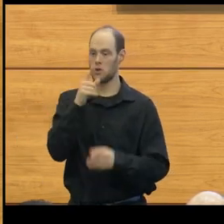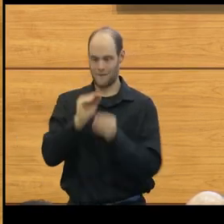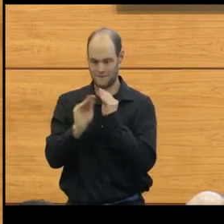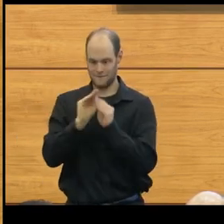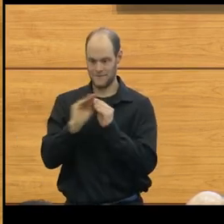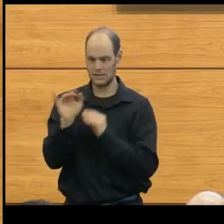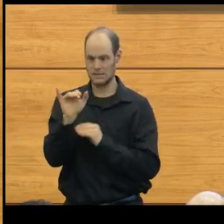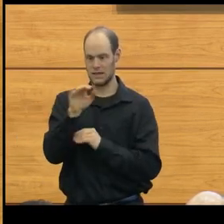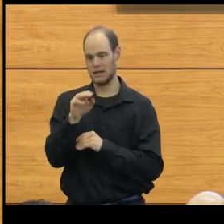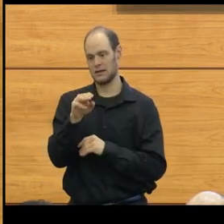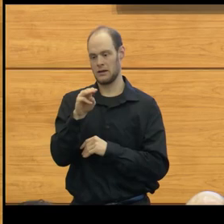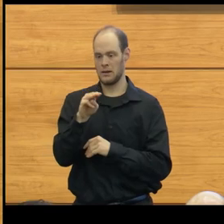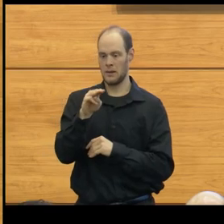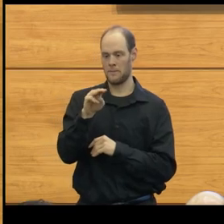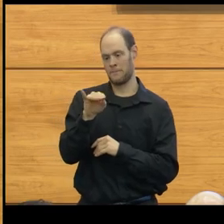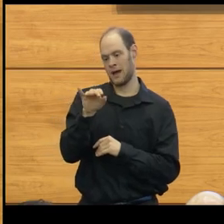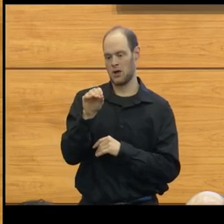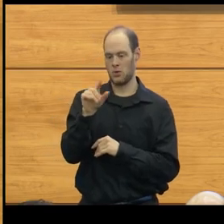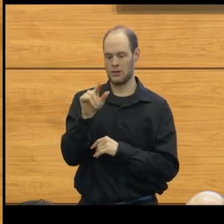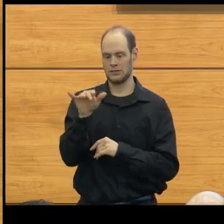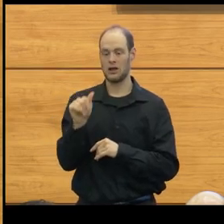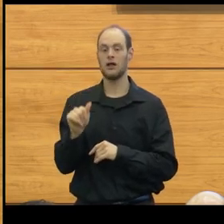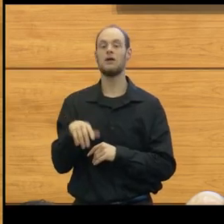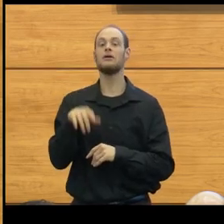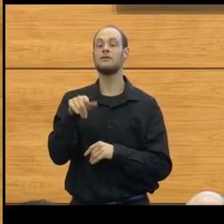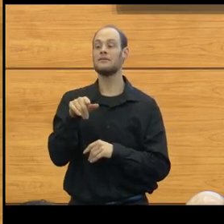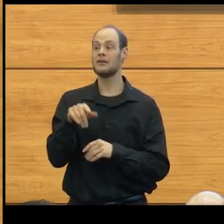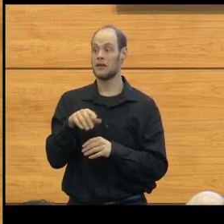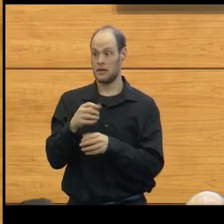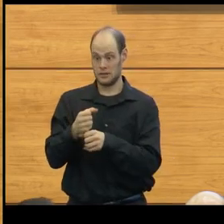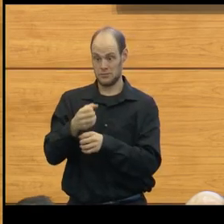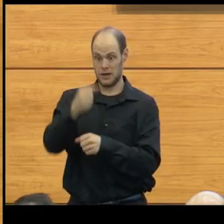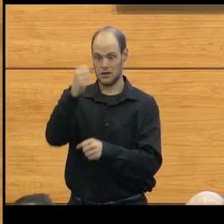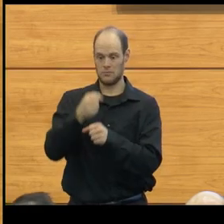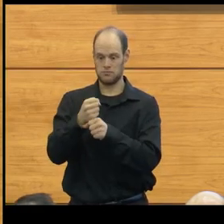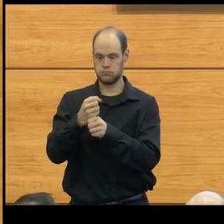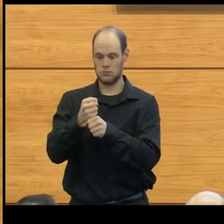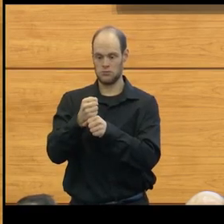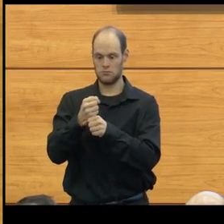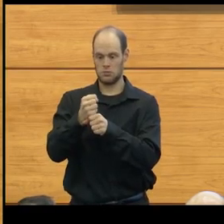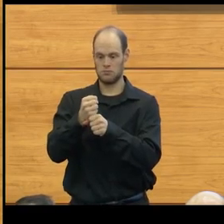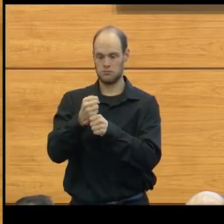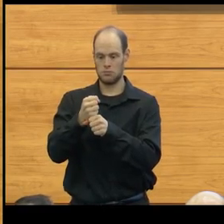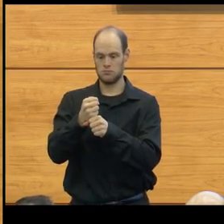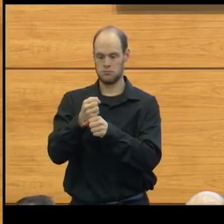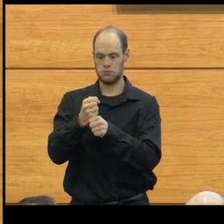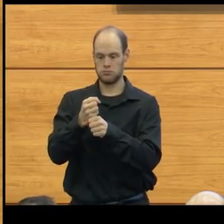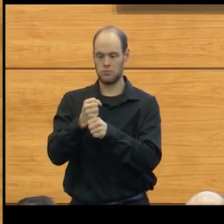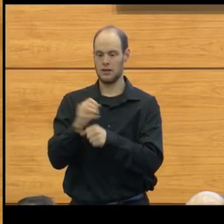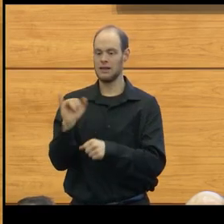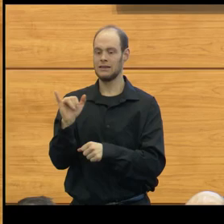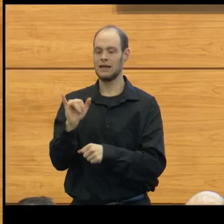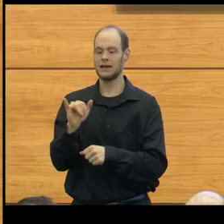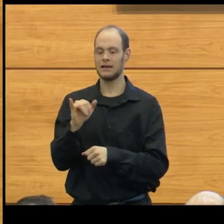like a myelomeningocele. Believe it or not, the spinal cord is constantly pulsating. It's a little bit like Chinese water torture